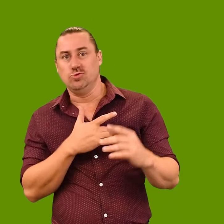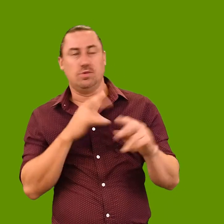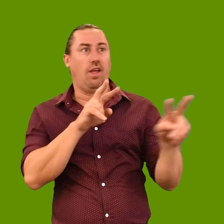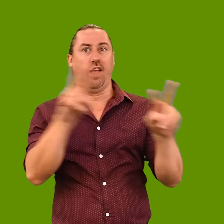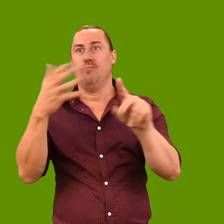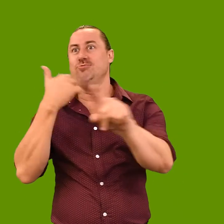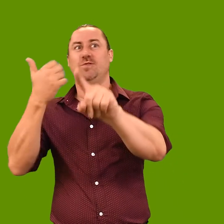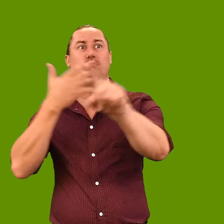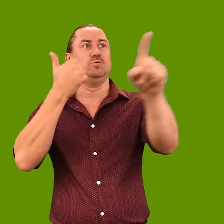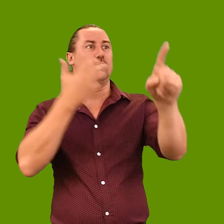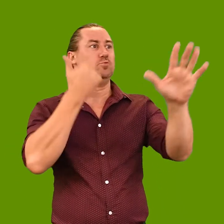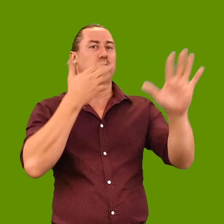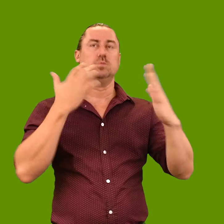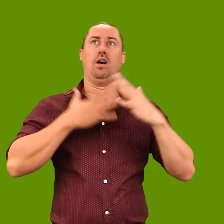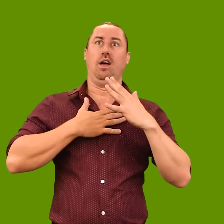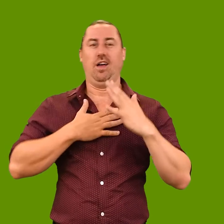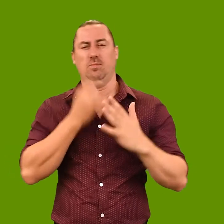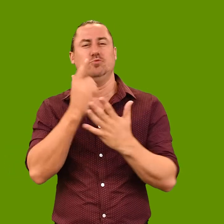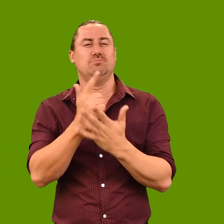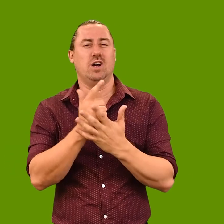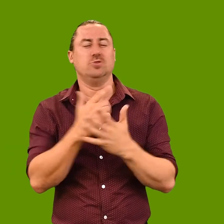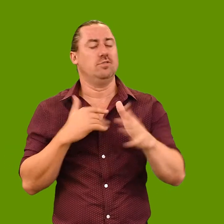I was finding beauty and meaning everywhere.